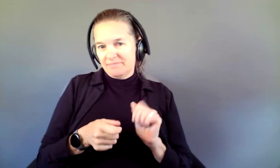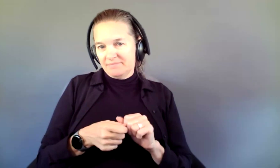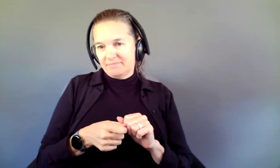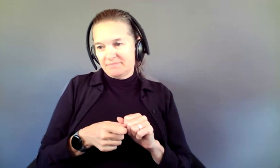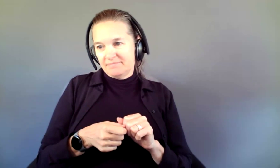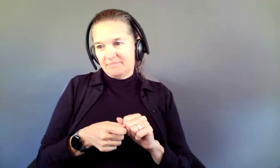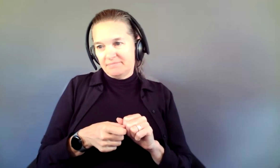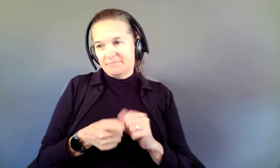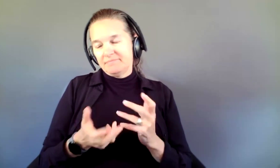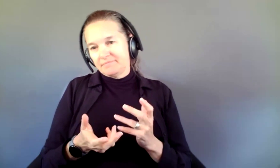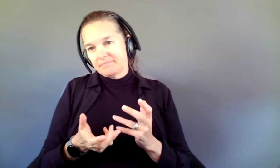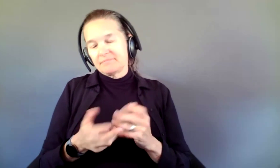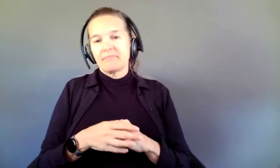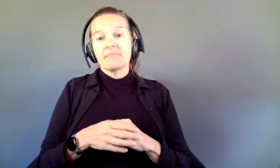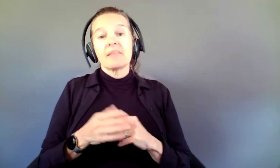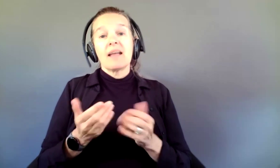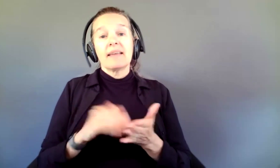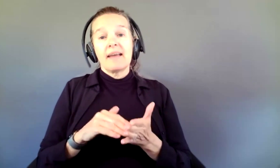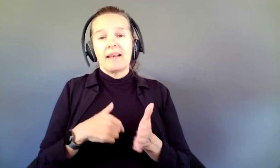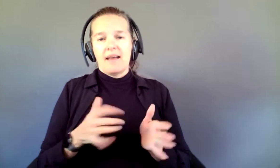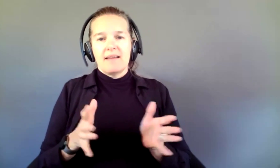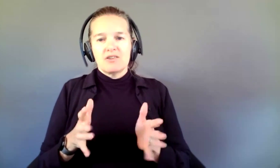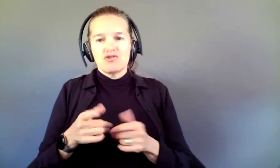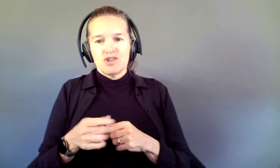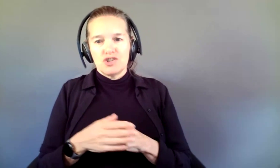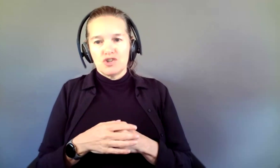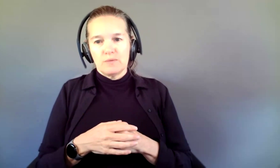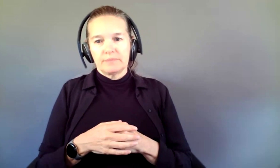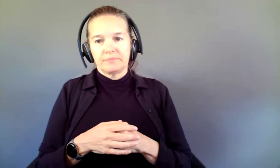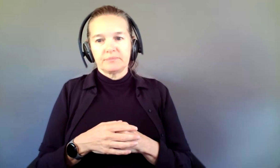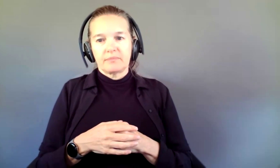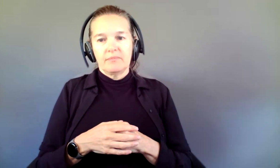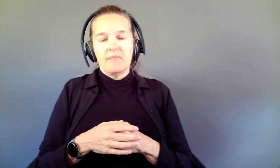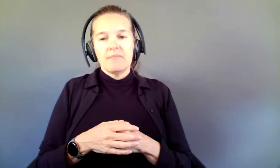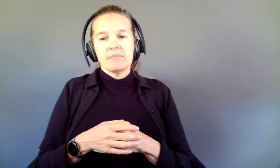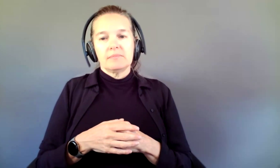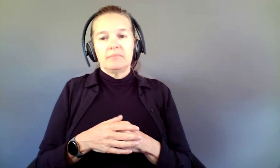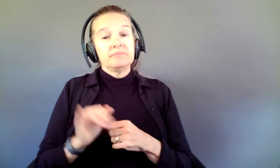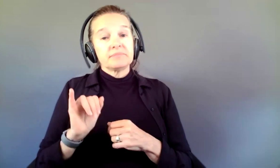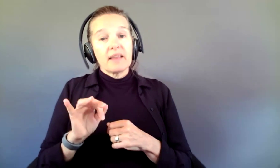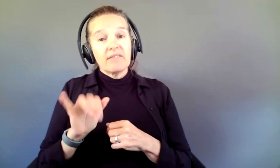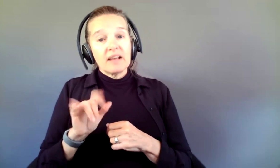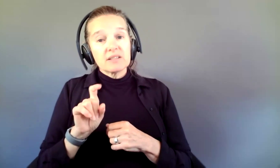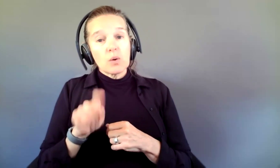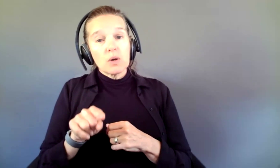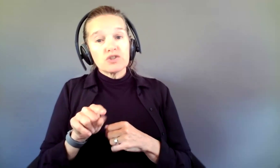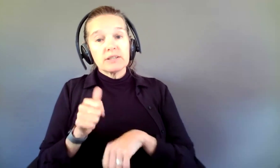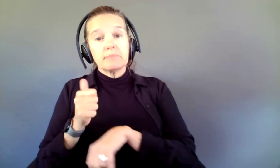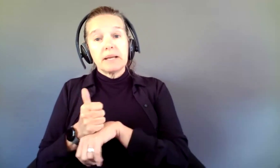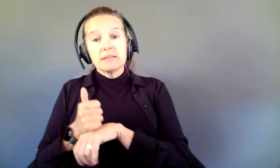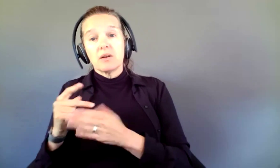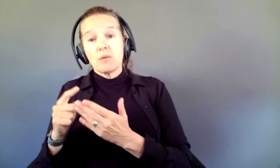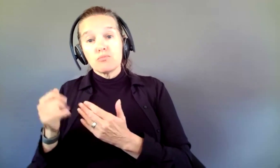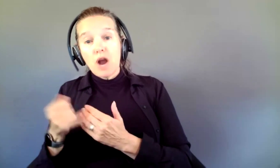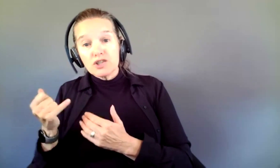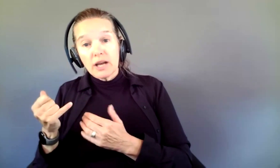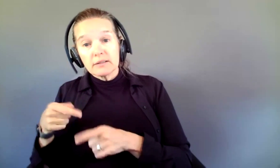I encourage you, again, if this is a question that you have based on a particular project,